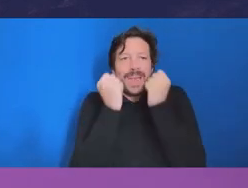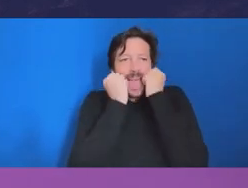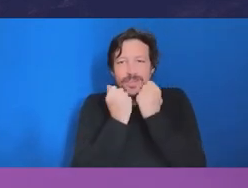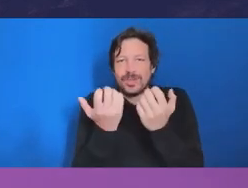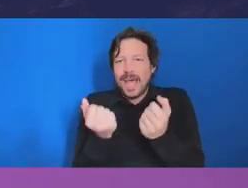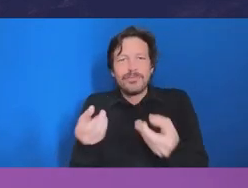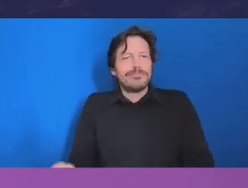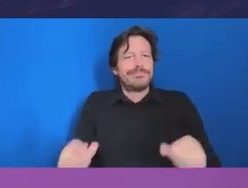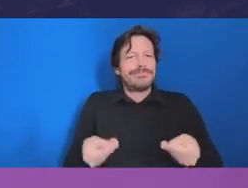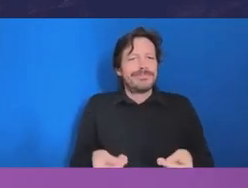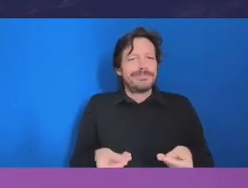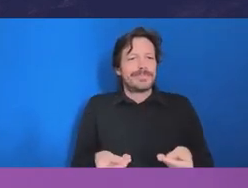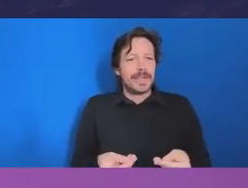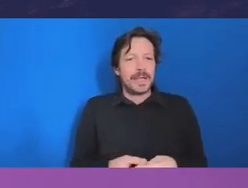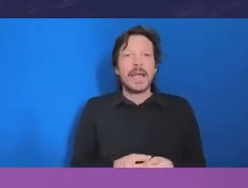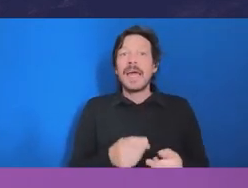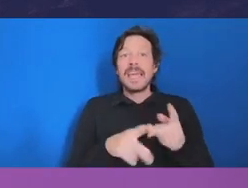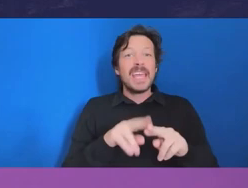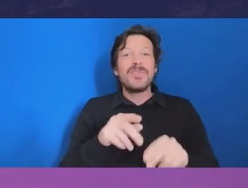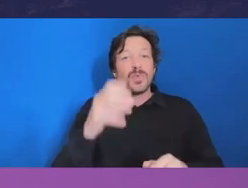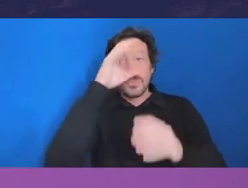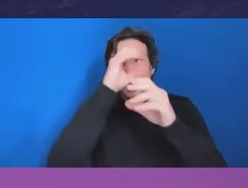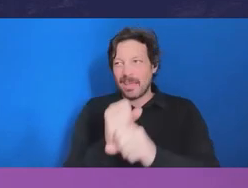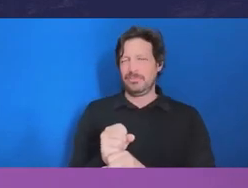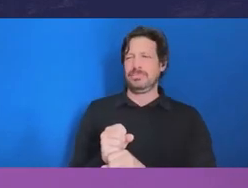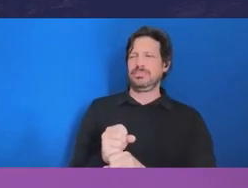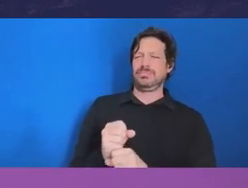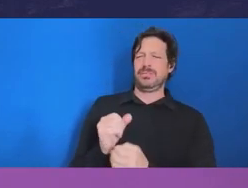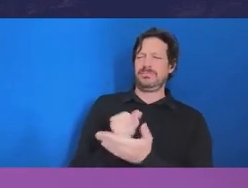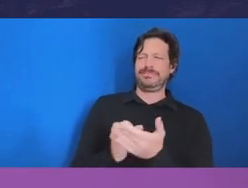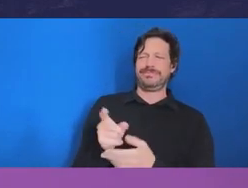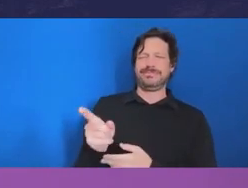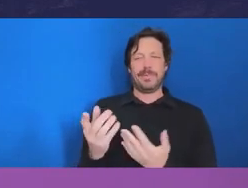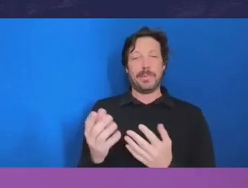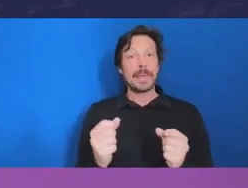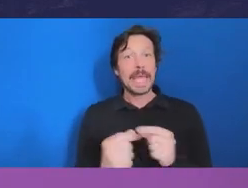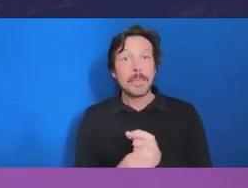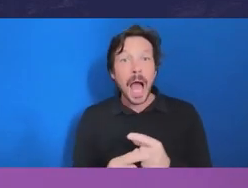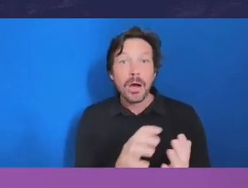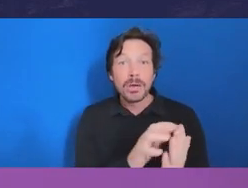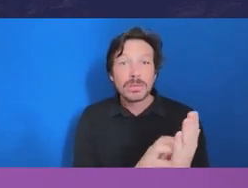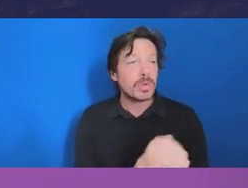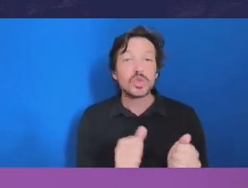If you think that somebody has done something really dodgy, you've got emails or documents that that would support that and please provide it.